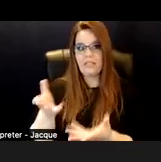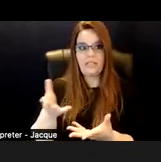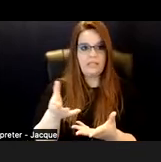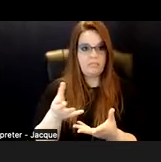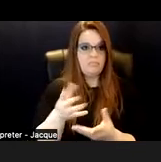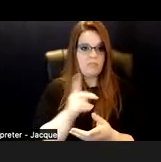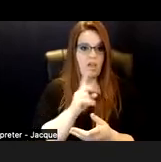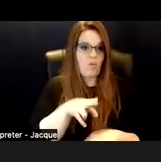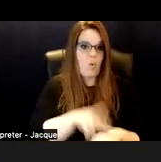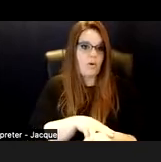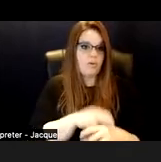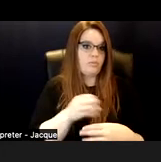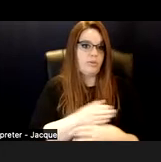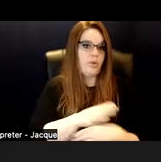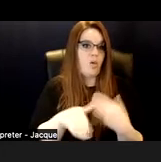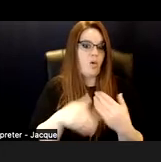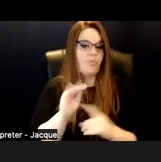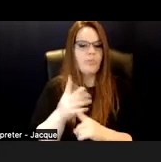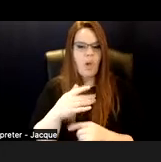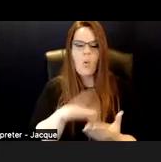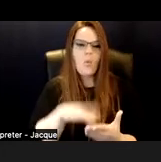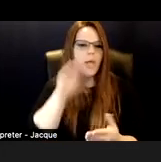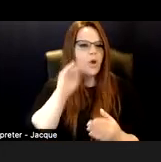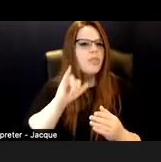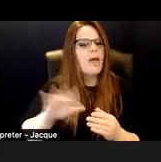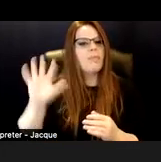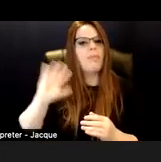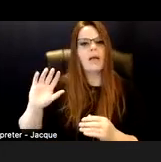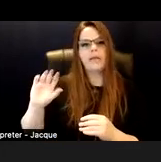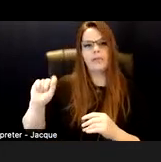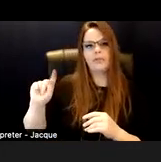We all learned that back in Star Trek, the original generation.